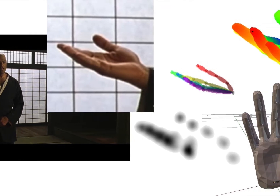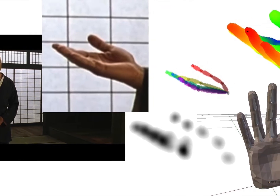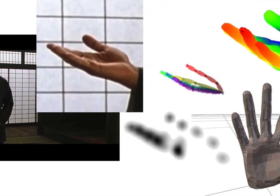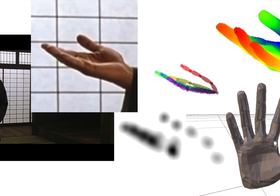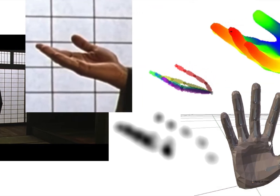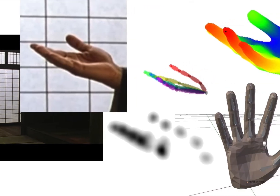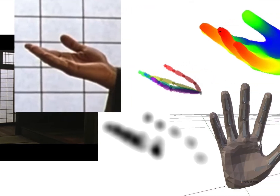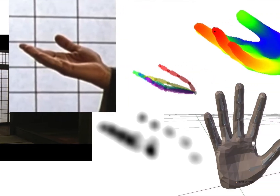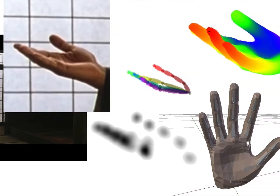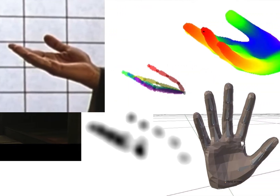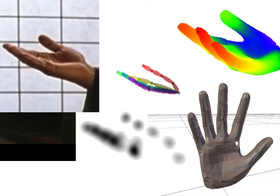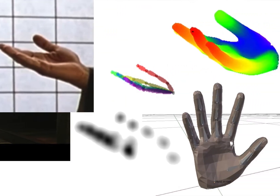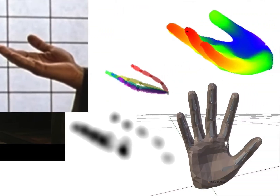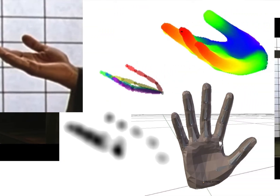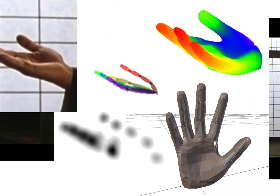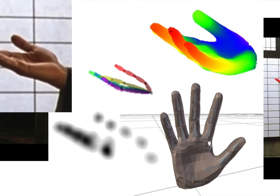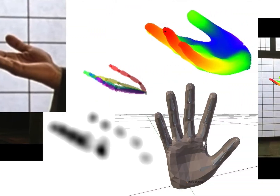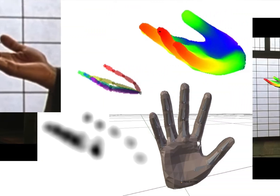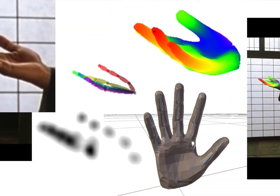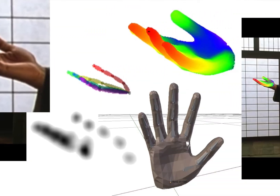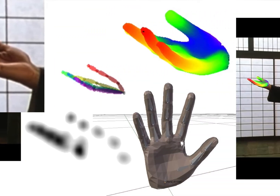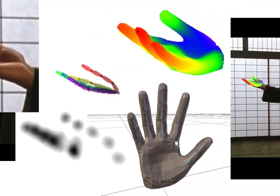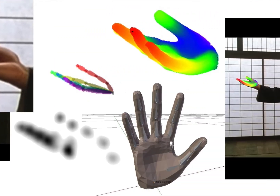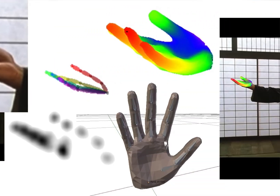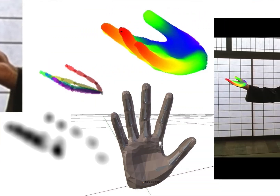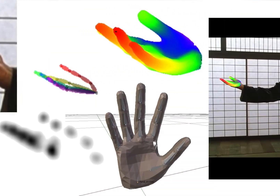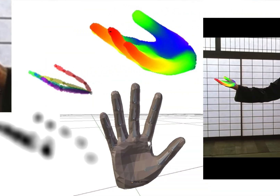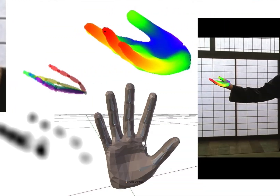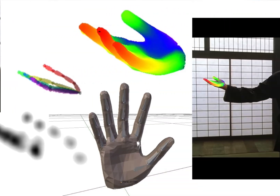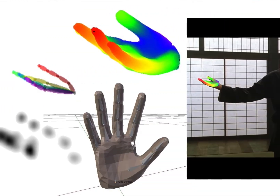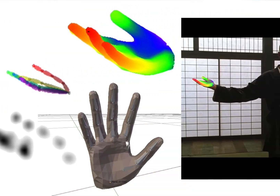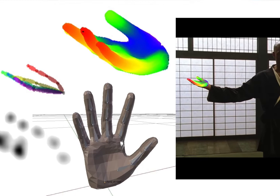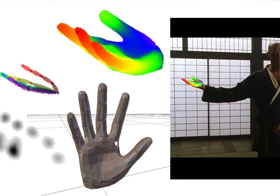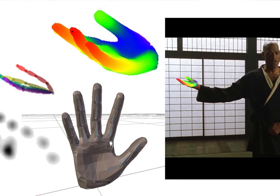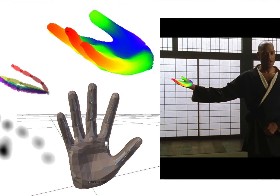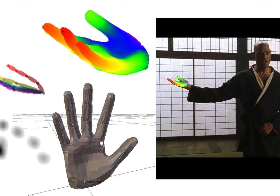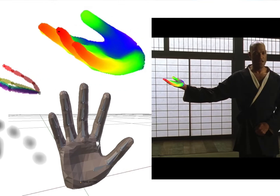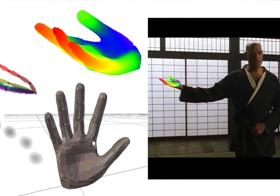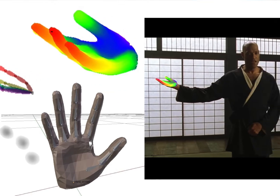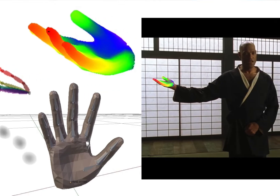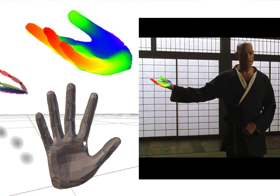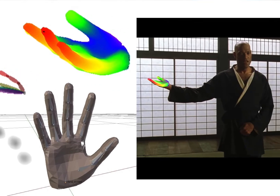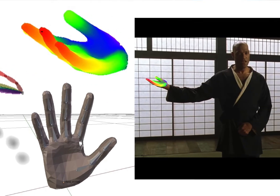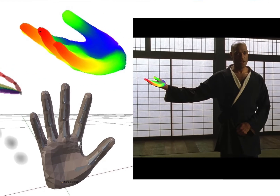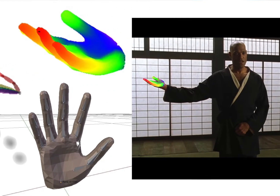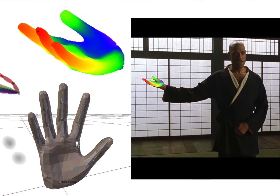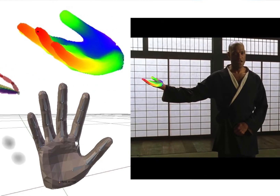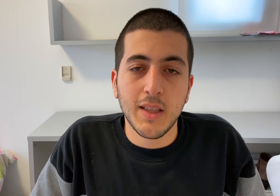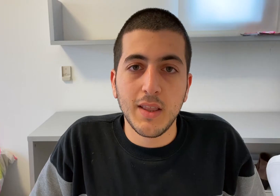in 2D to that exact projection we got from OpenPose, or to a similar projection?".